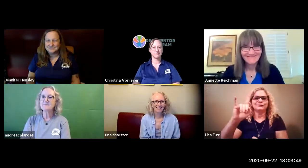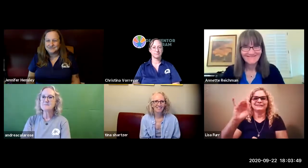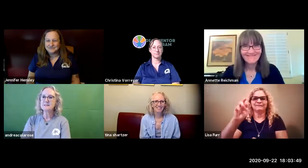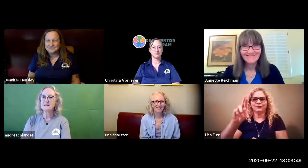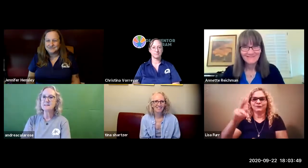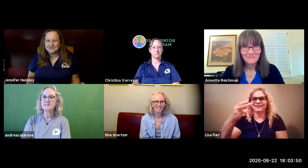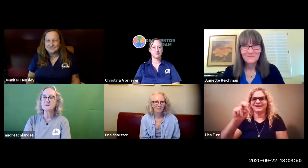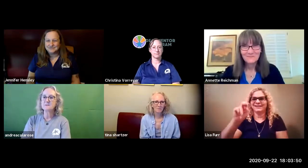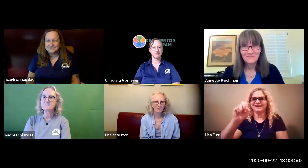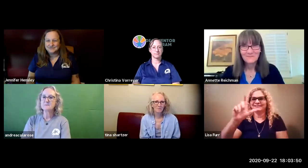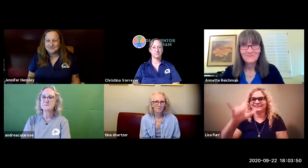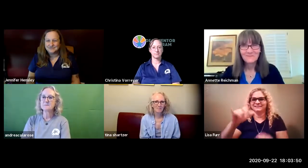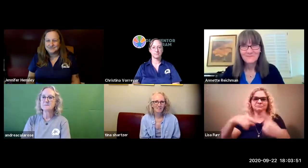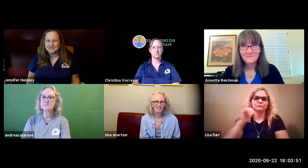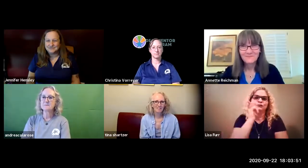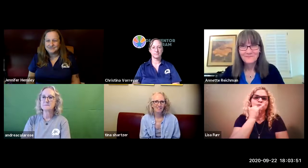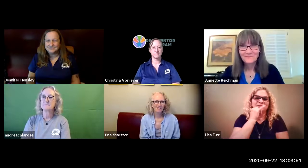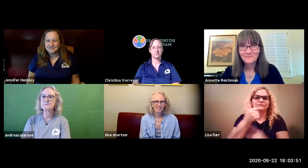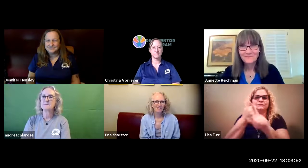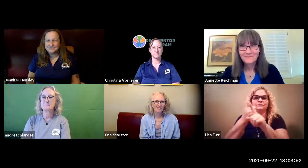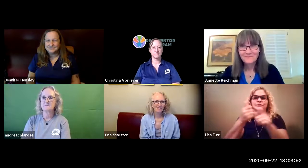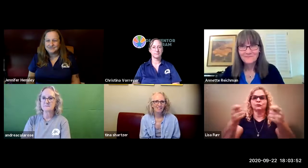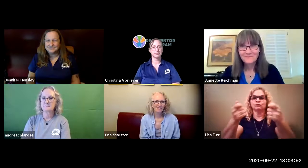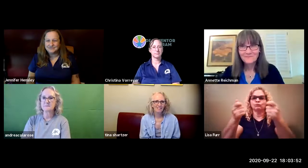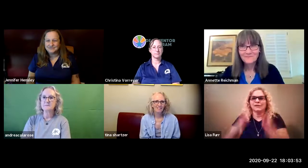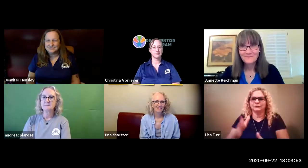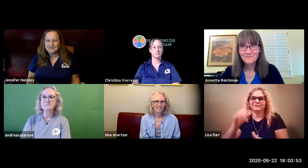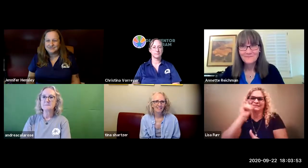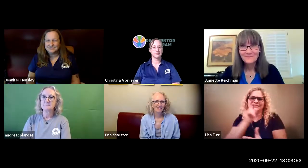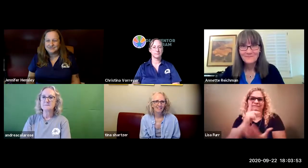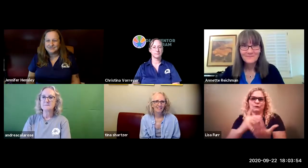next i'll introduce jennifer hensley